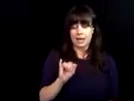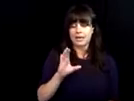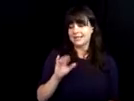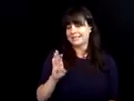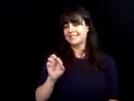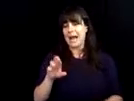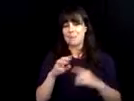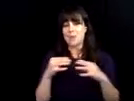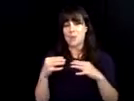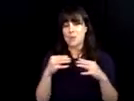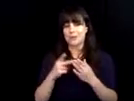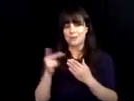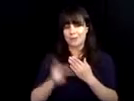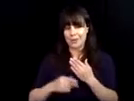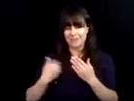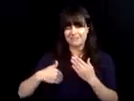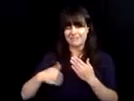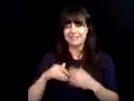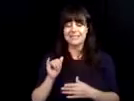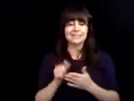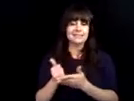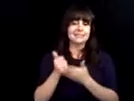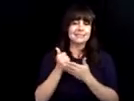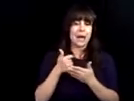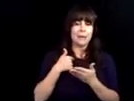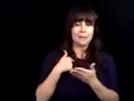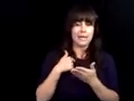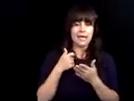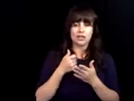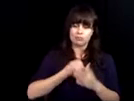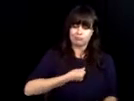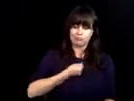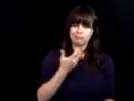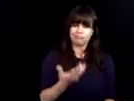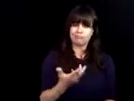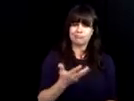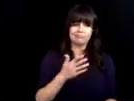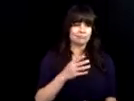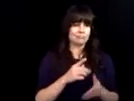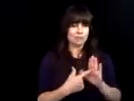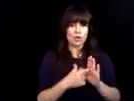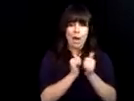100th. >> Hi, one of my favorite programs at